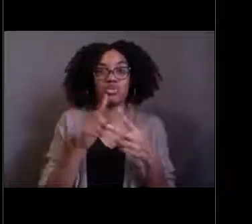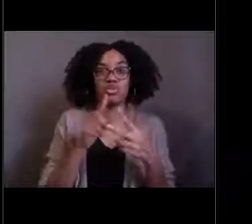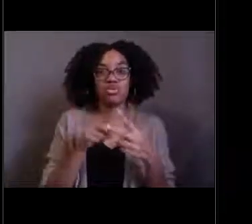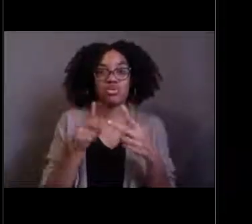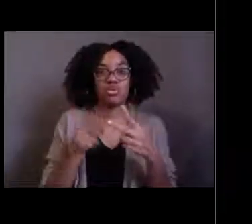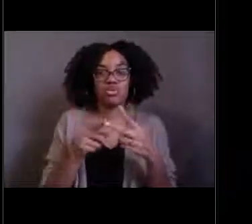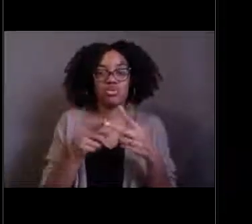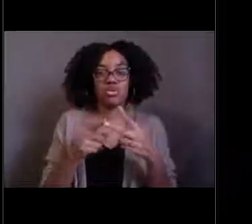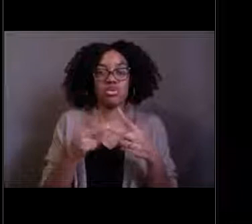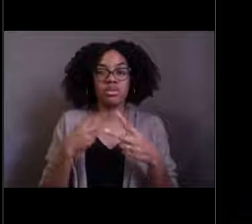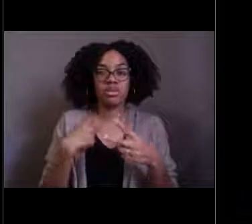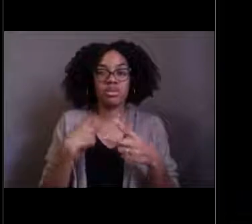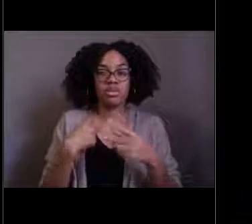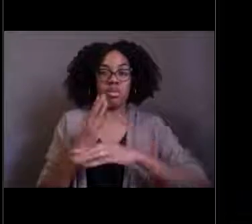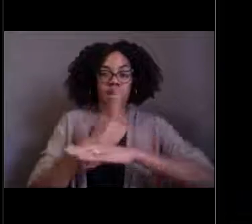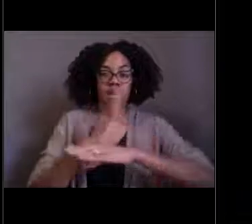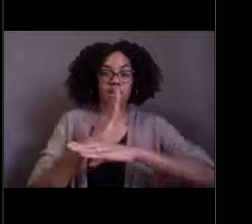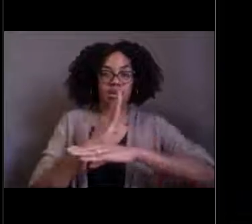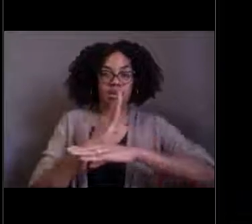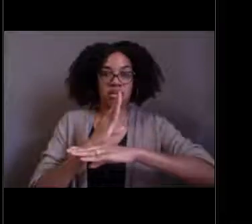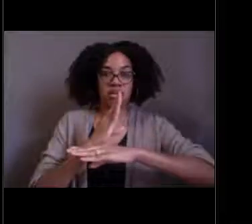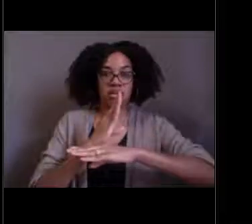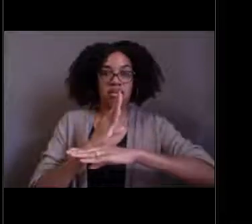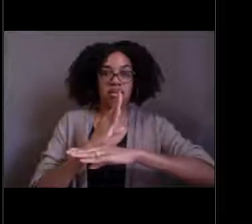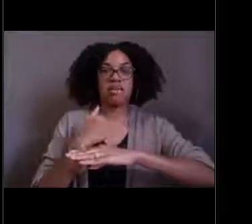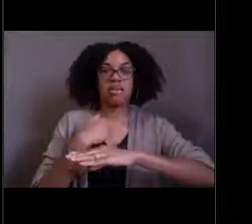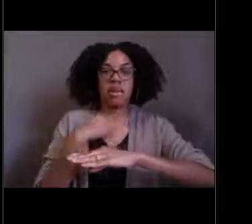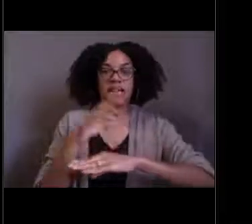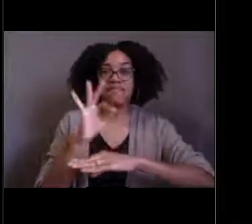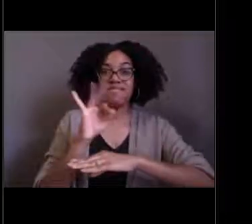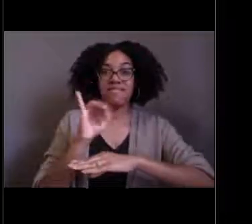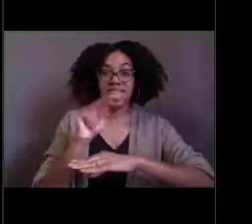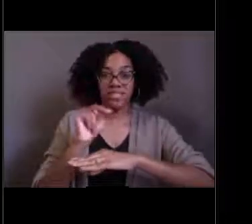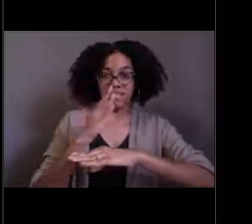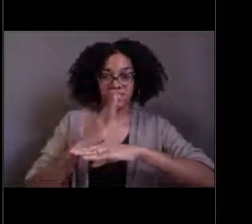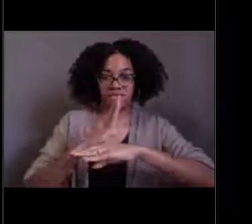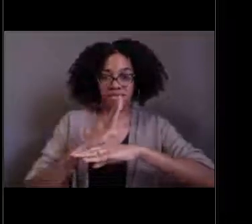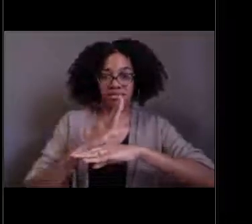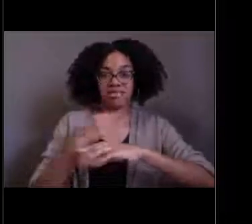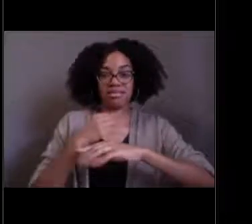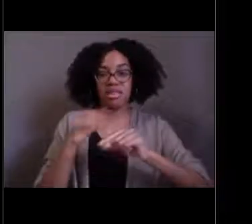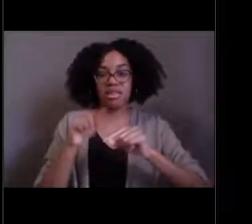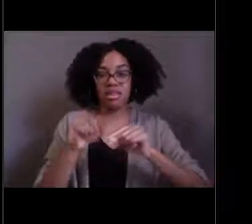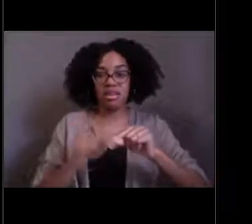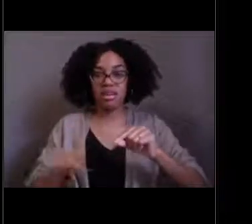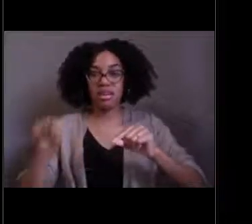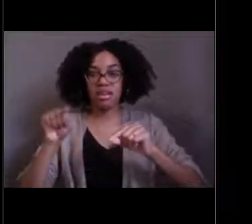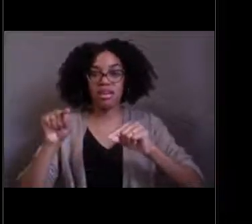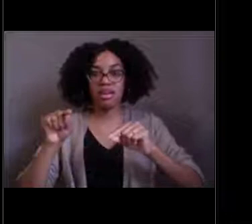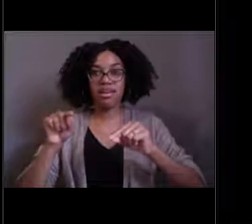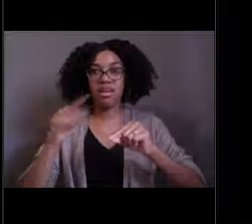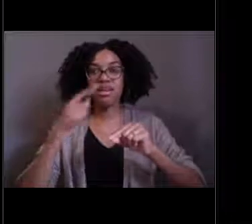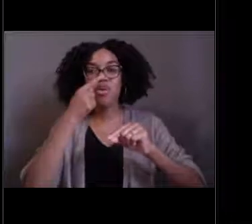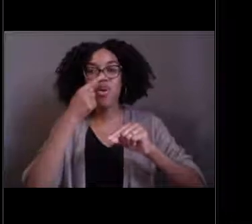and so what you have here this long stout is filled with lots of nerve endings.